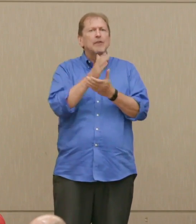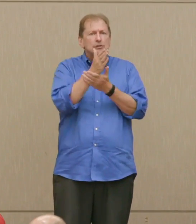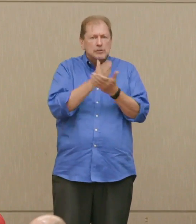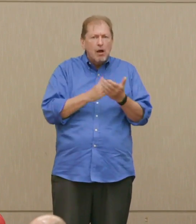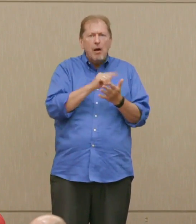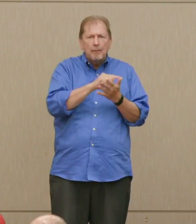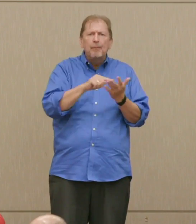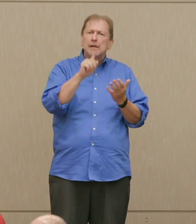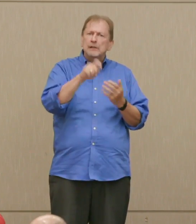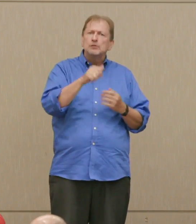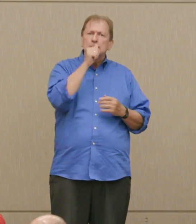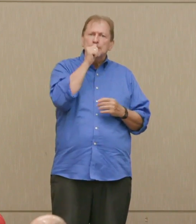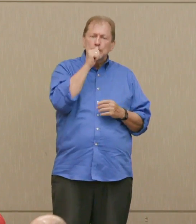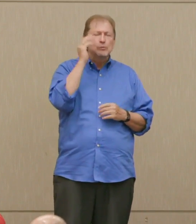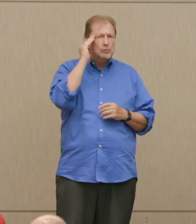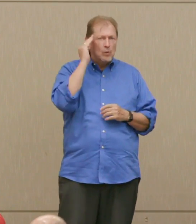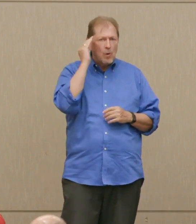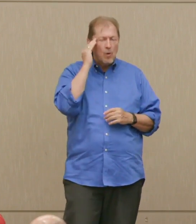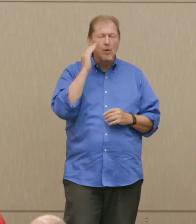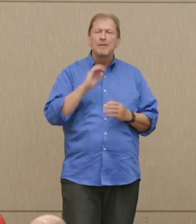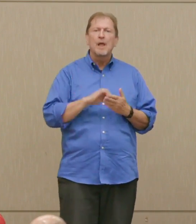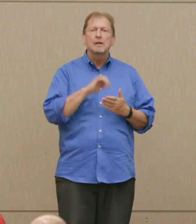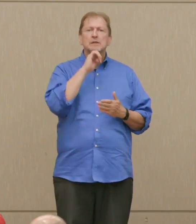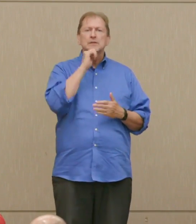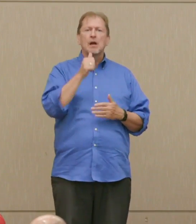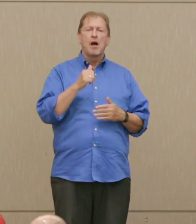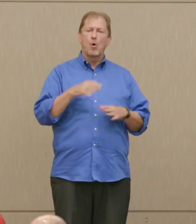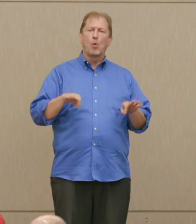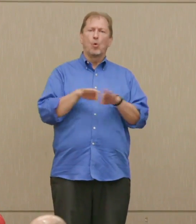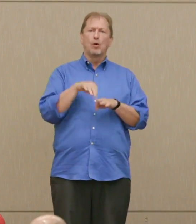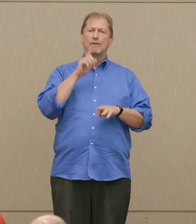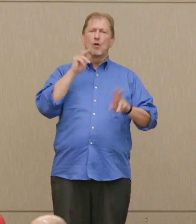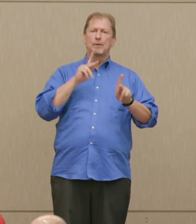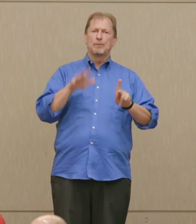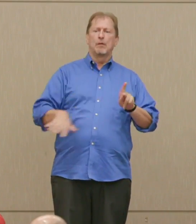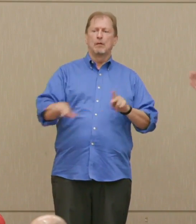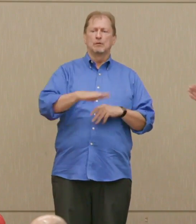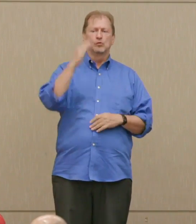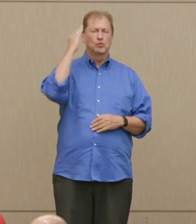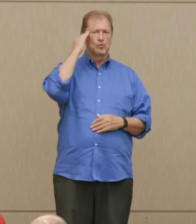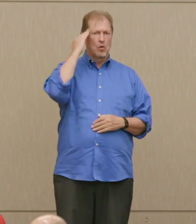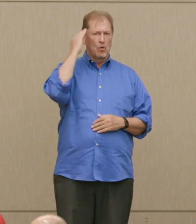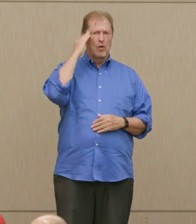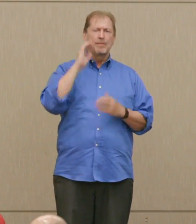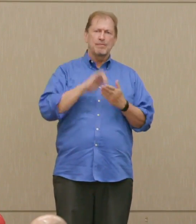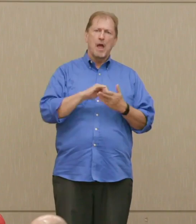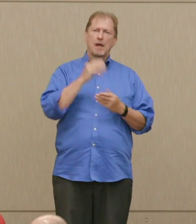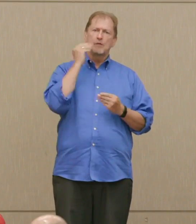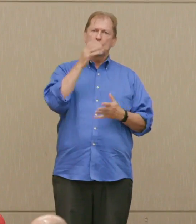knew, and that I knew, that did not serve the public interest to know. Shouldn't be out.